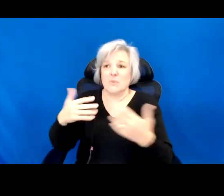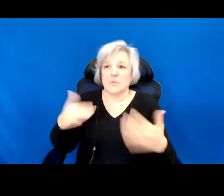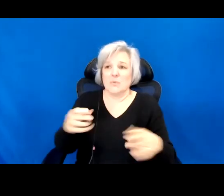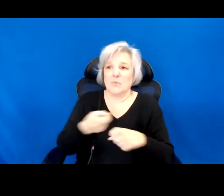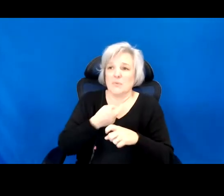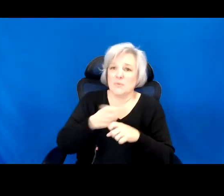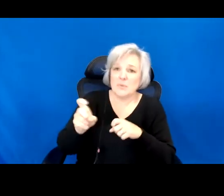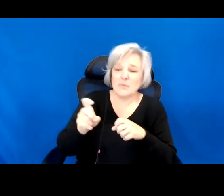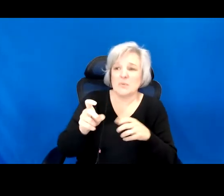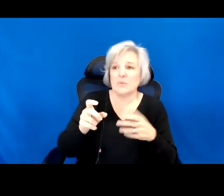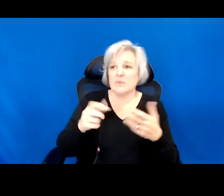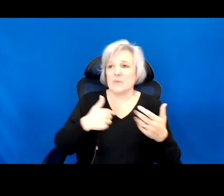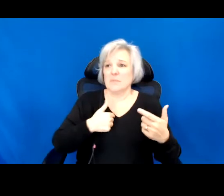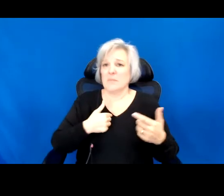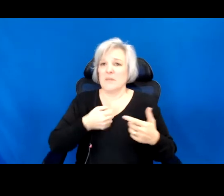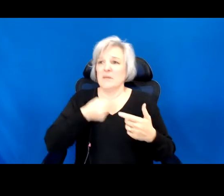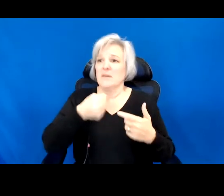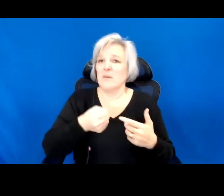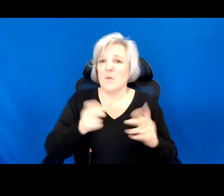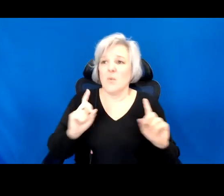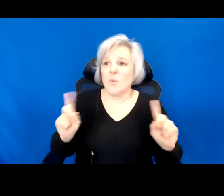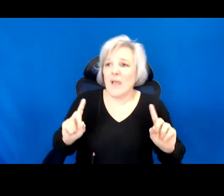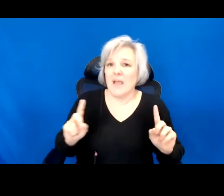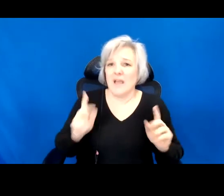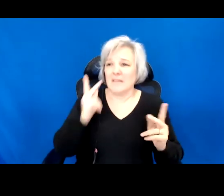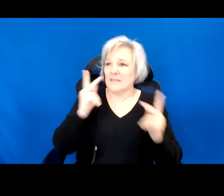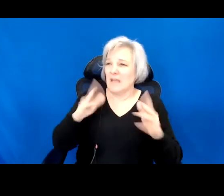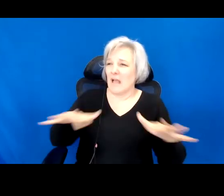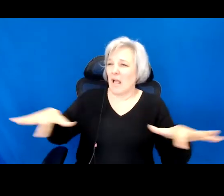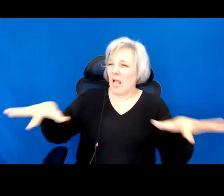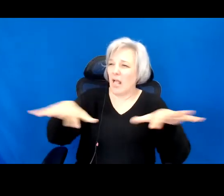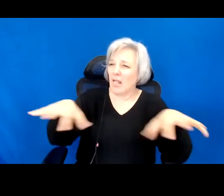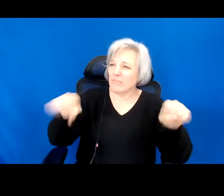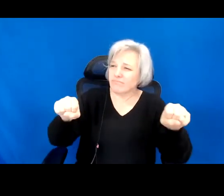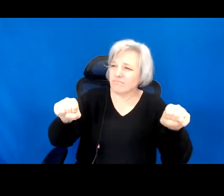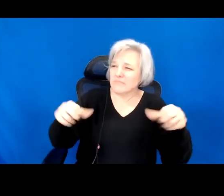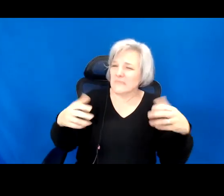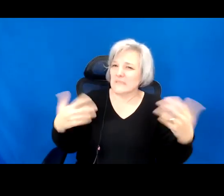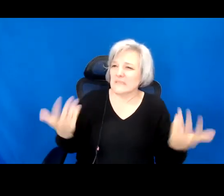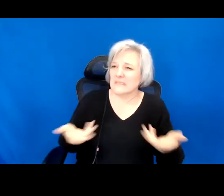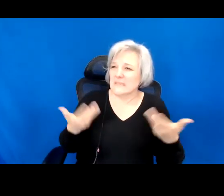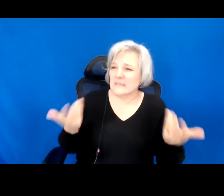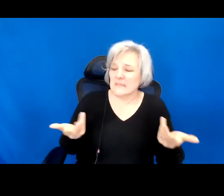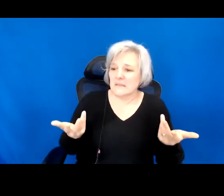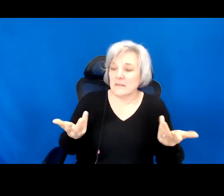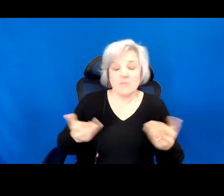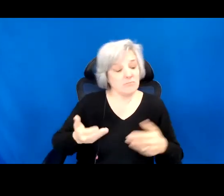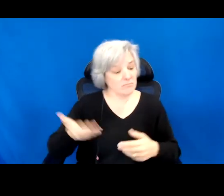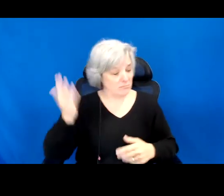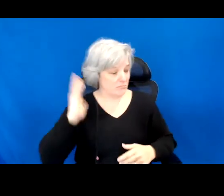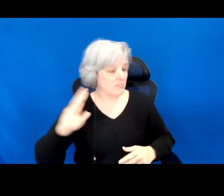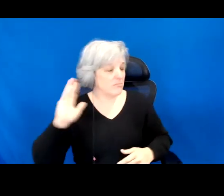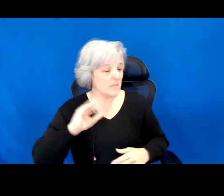place in all of this destruction. Over half a century ago, James Baldwin repeatedly